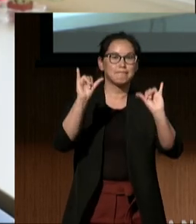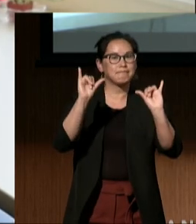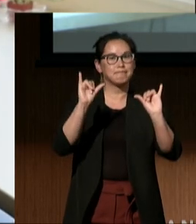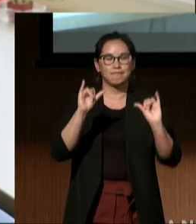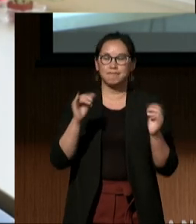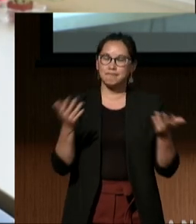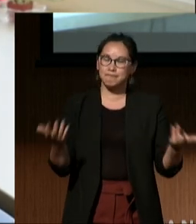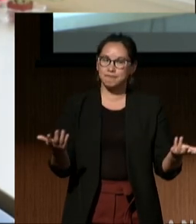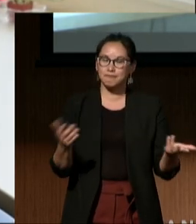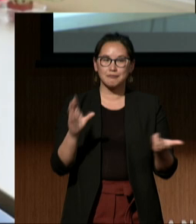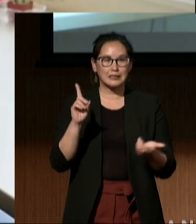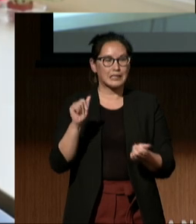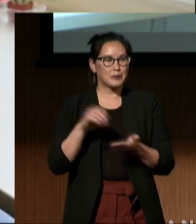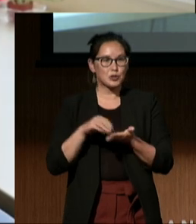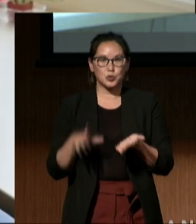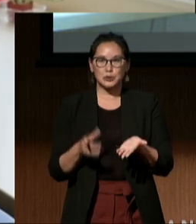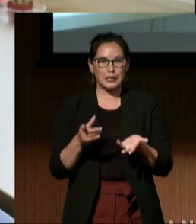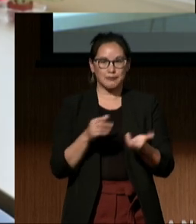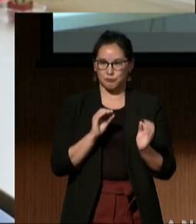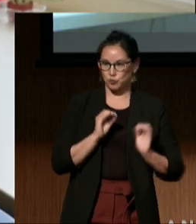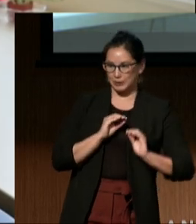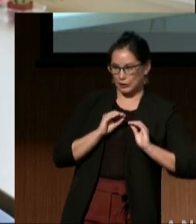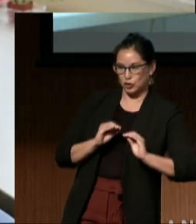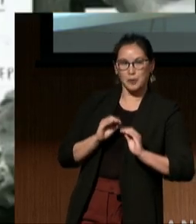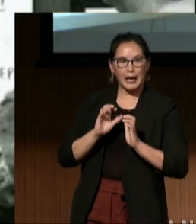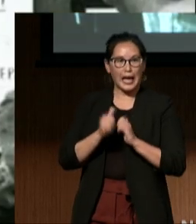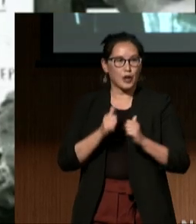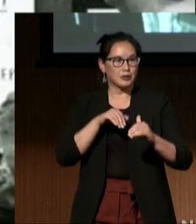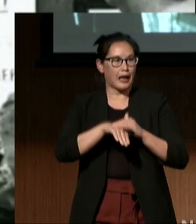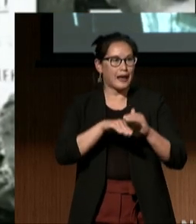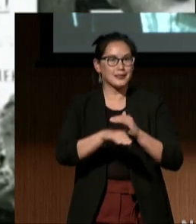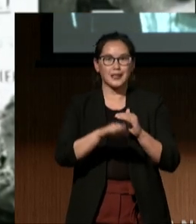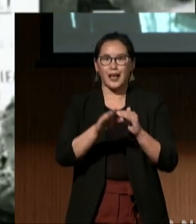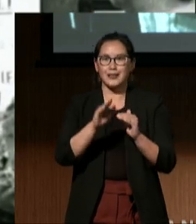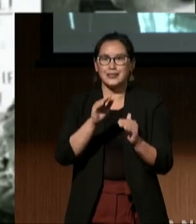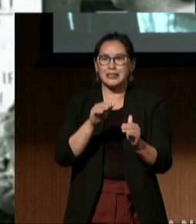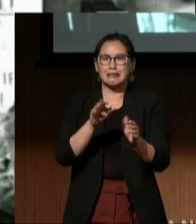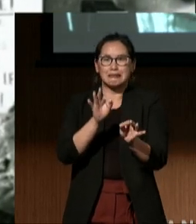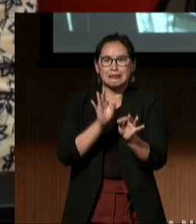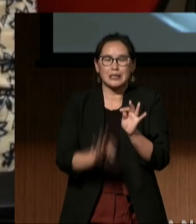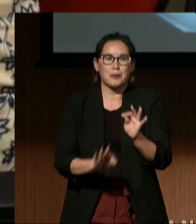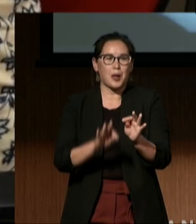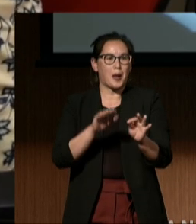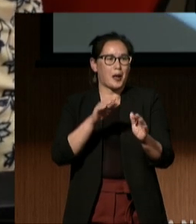how to access the basic building block of life, which is learning how to read.